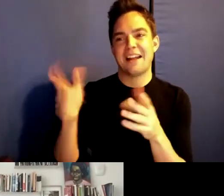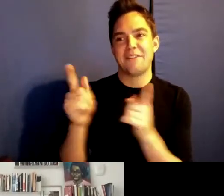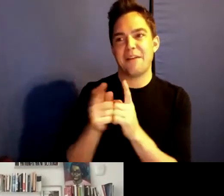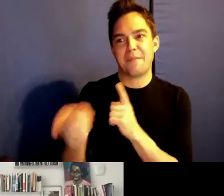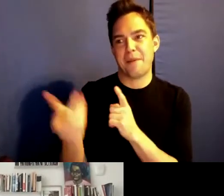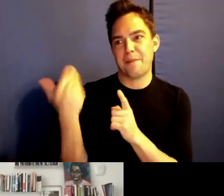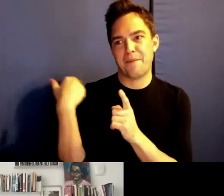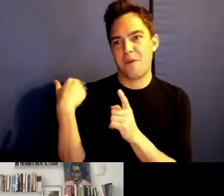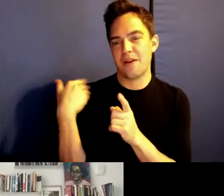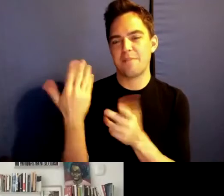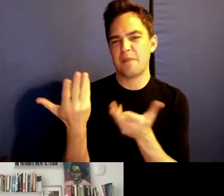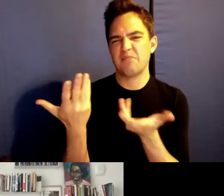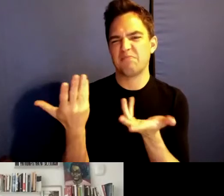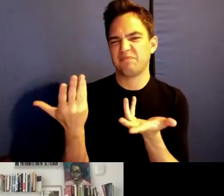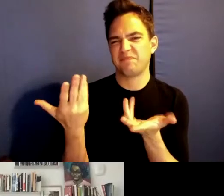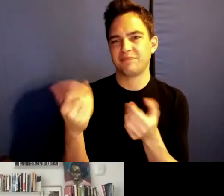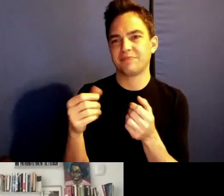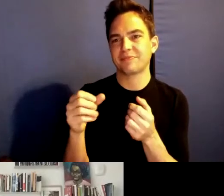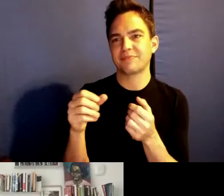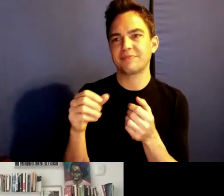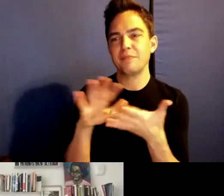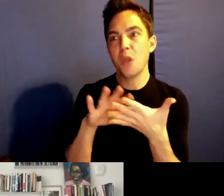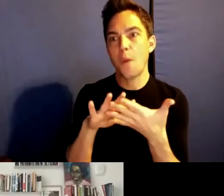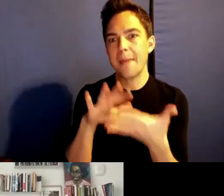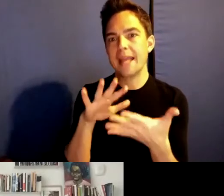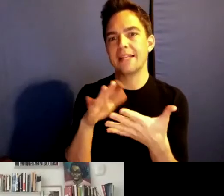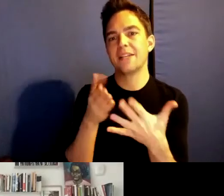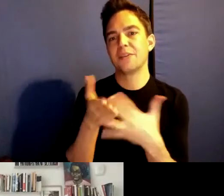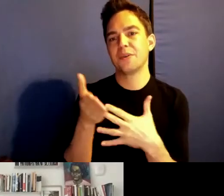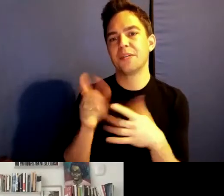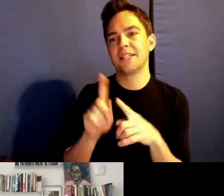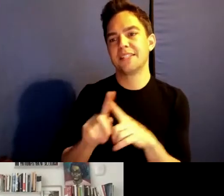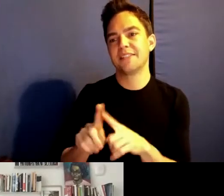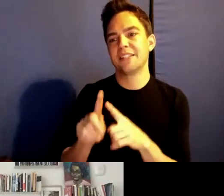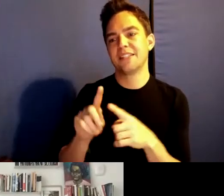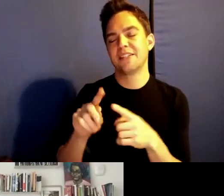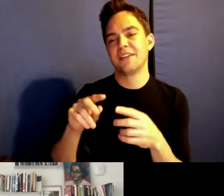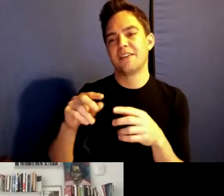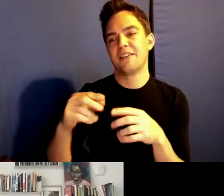Maybe sort of like opaque Lee through these virtual rooms, that now a knock on my door,